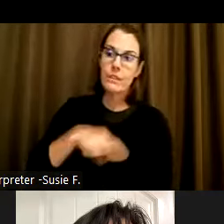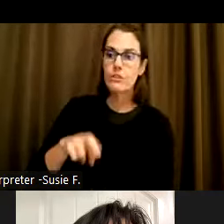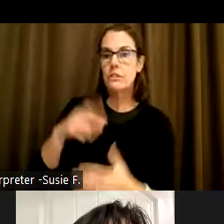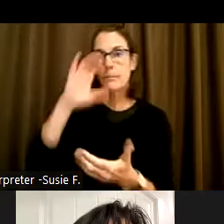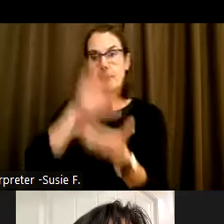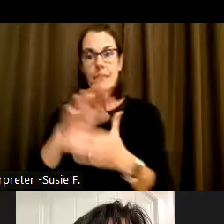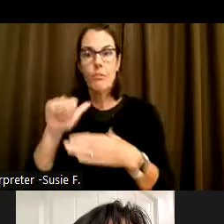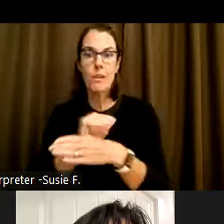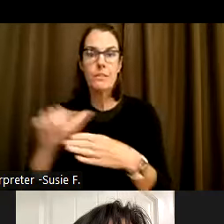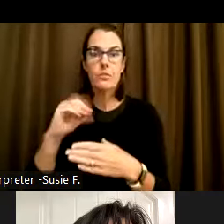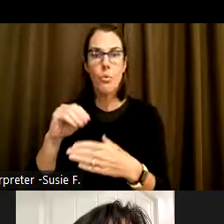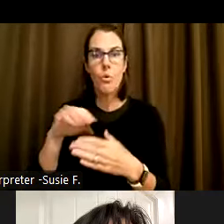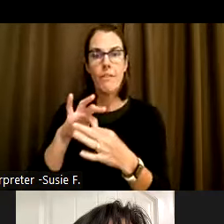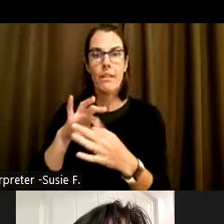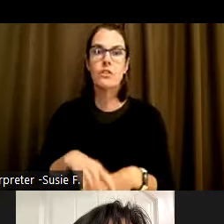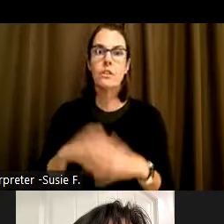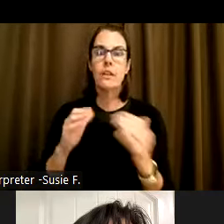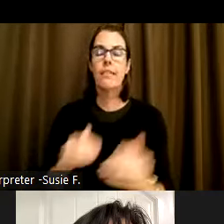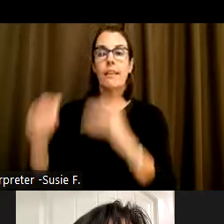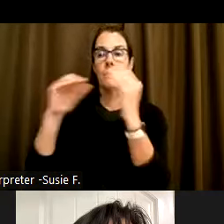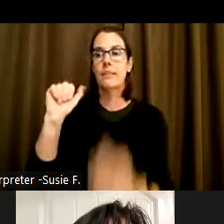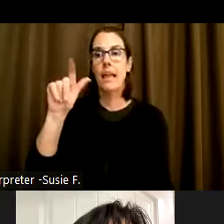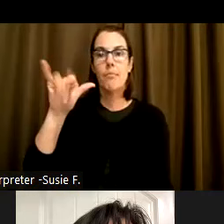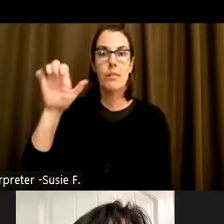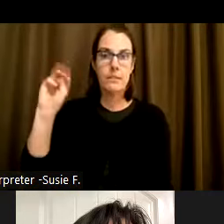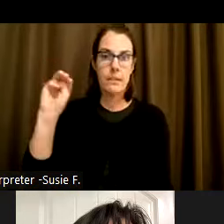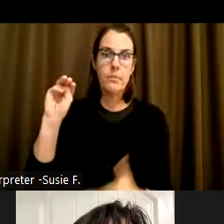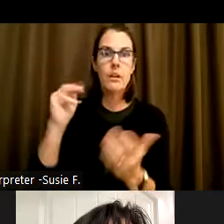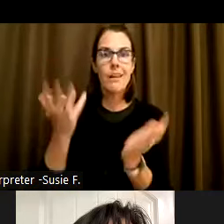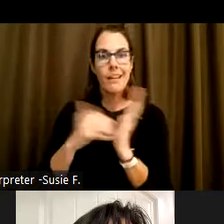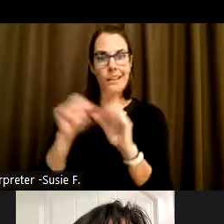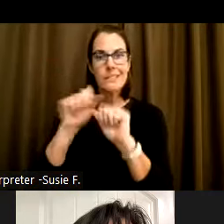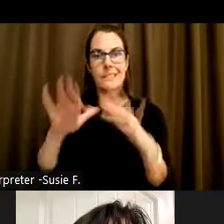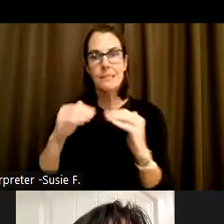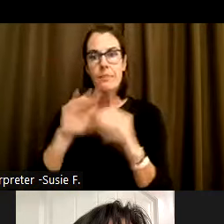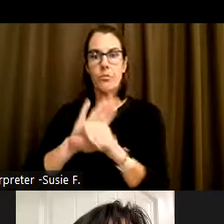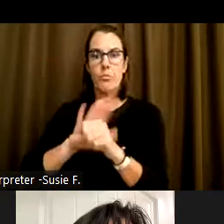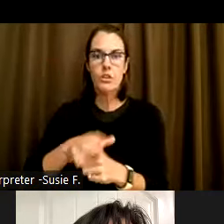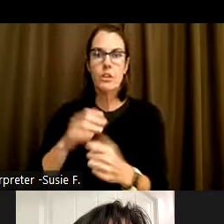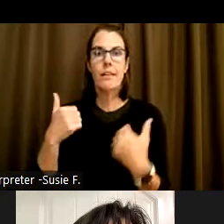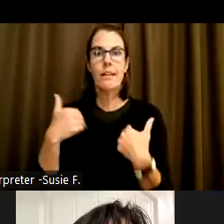finally ableism system of oppression that create equity based on disability.